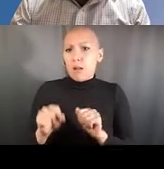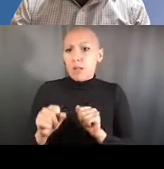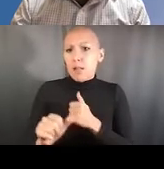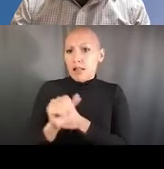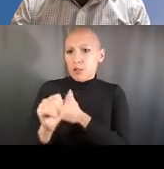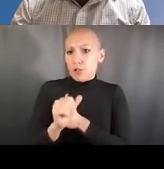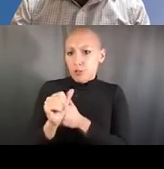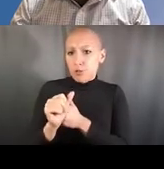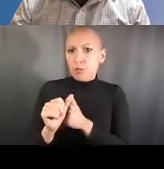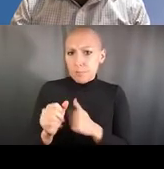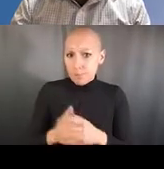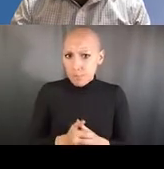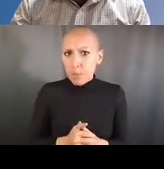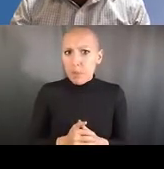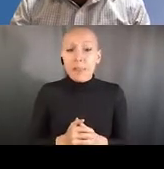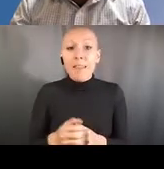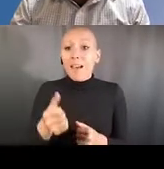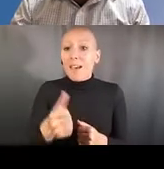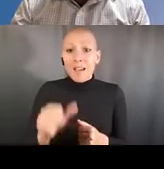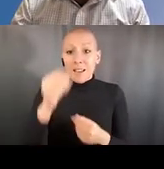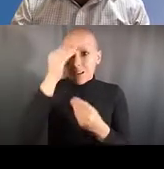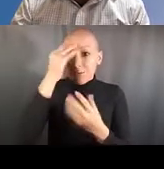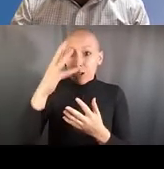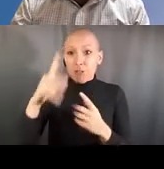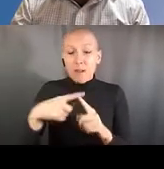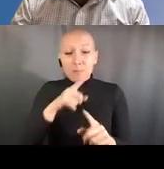the director of the UC Center for Laboratory Safety spoke.